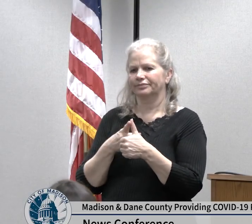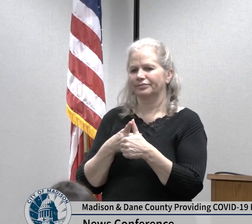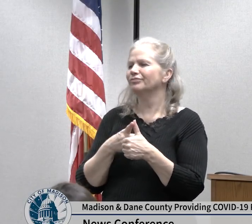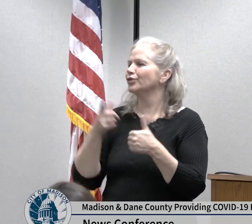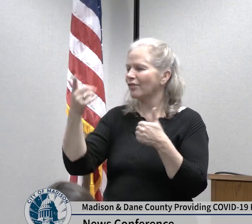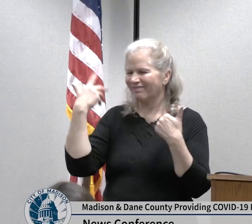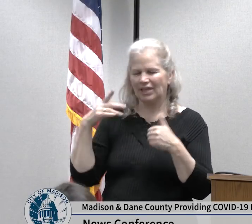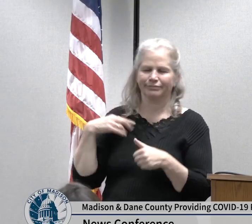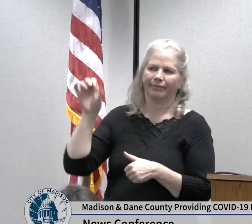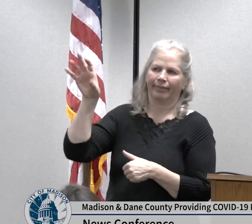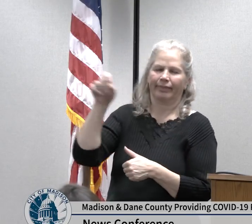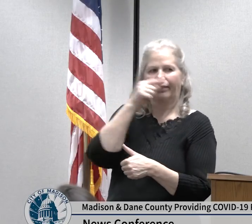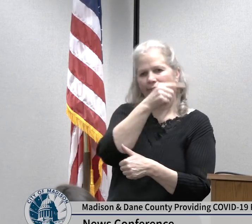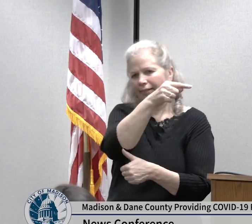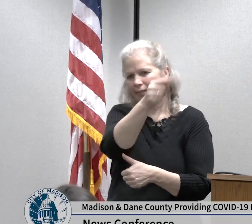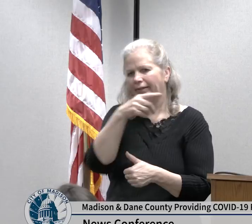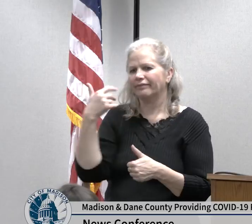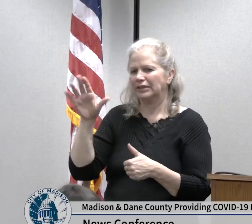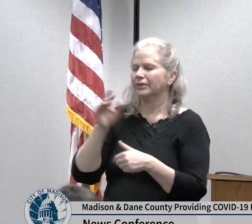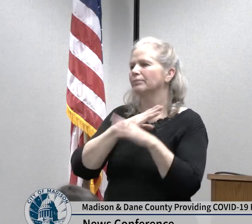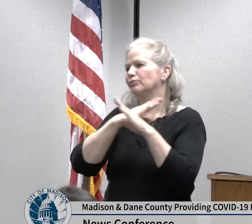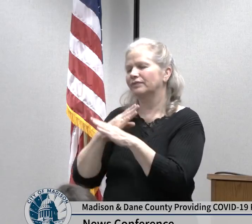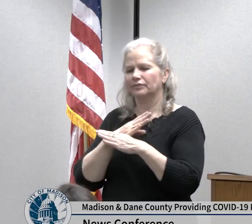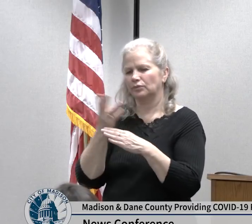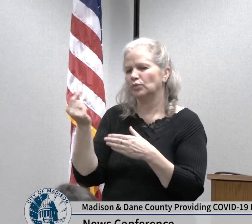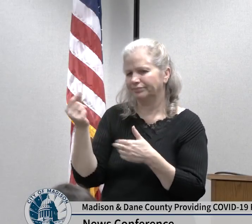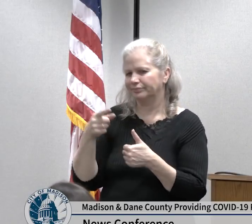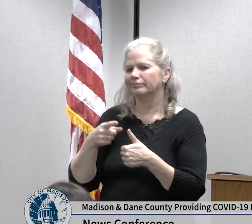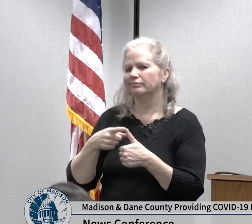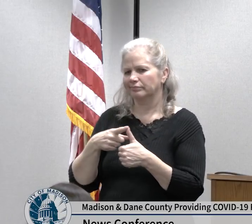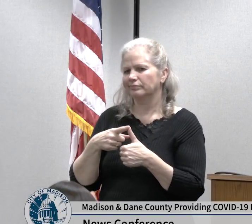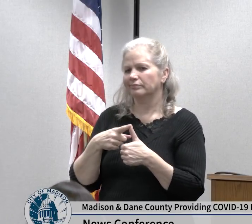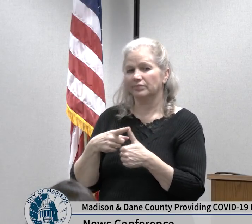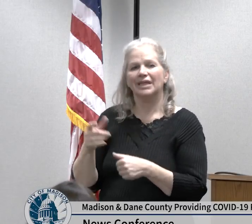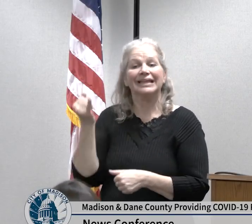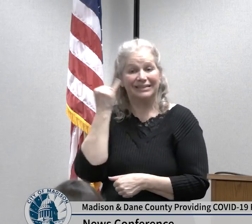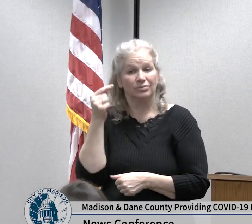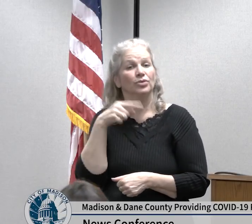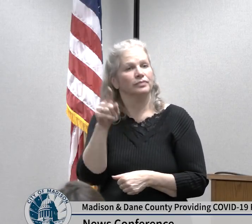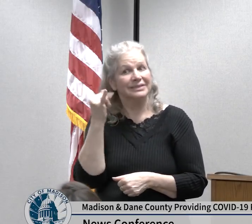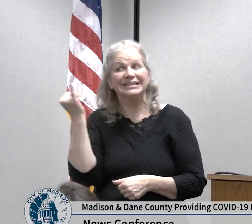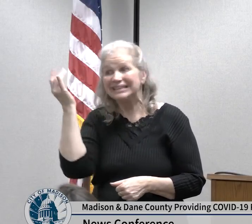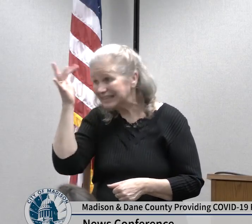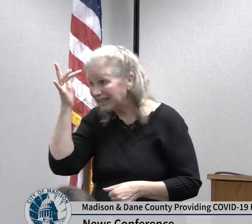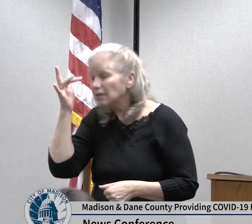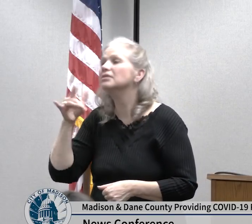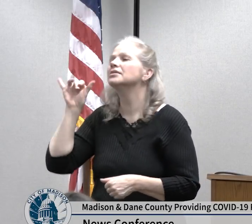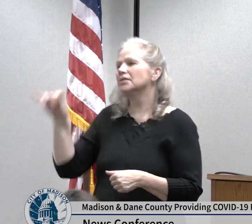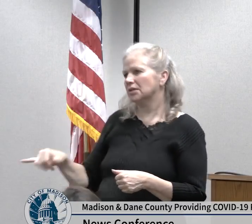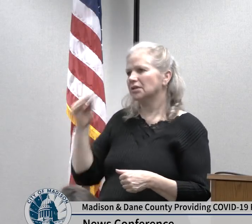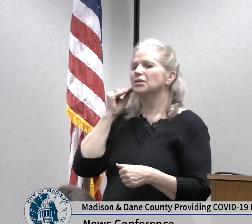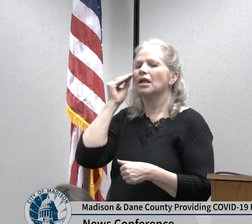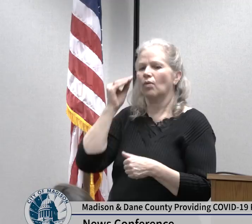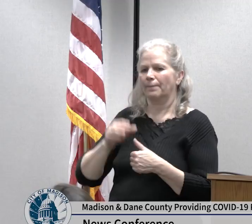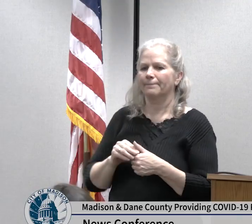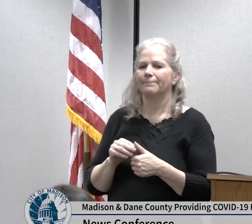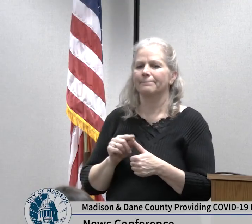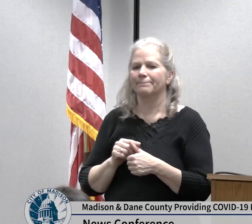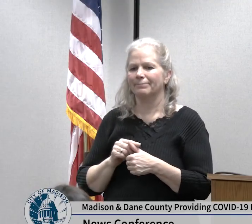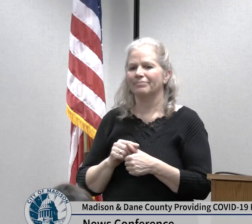prevention measures that you can take such as staying home when you're sick practicing hand hygiene and cleaning or disaffected disinfecting frequently